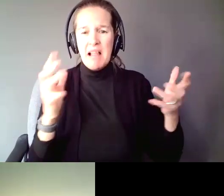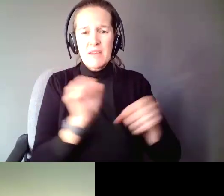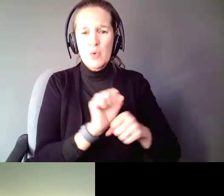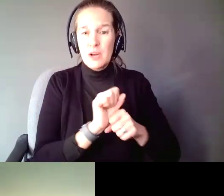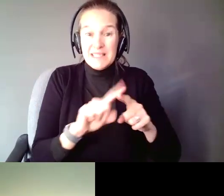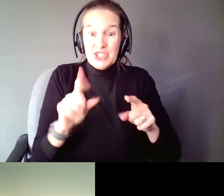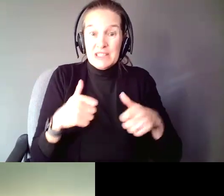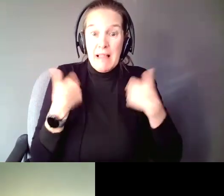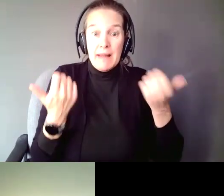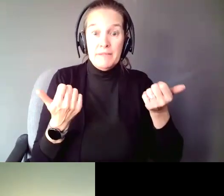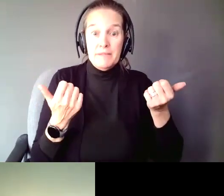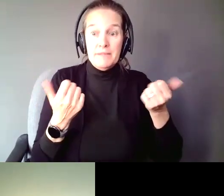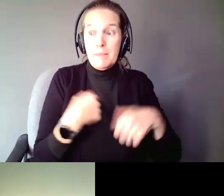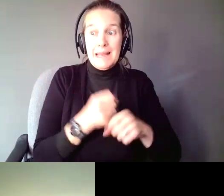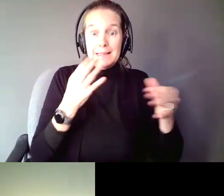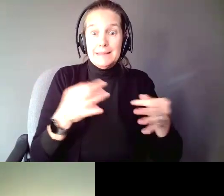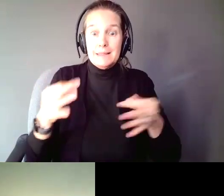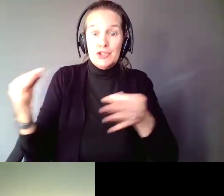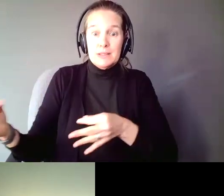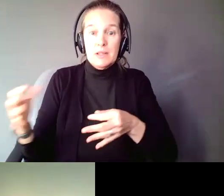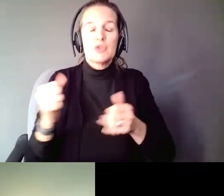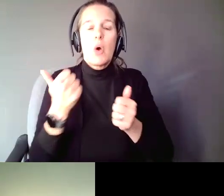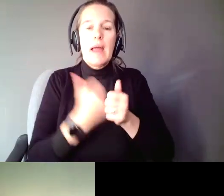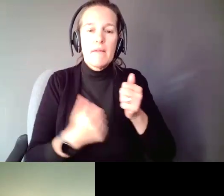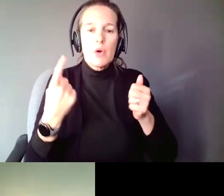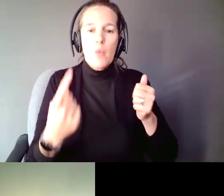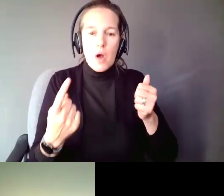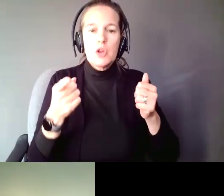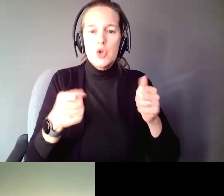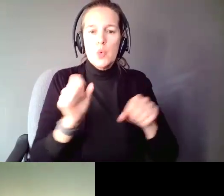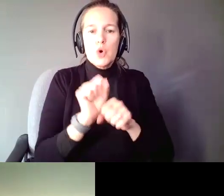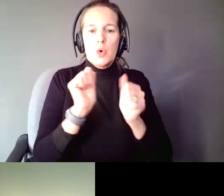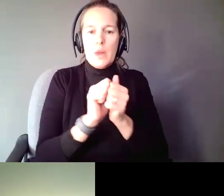So, everyone you work with has an opportunity to use Supported Decision Making simply by